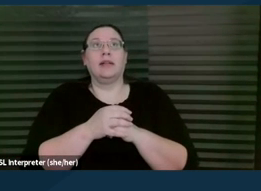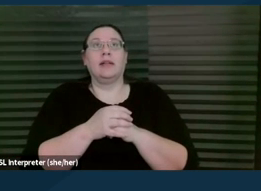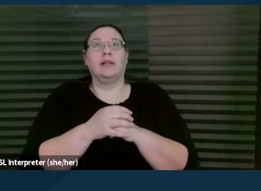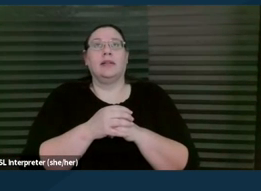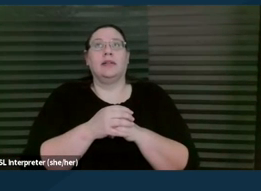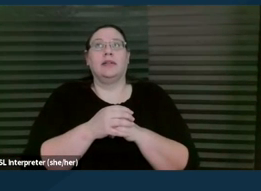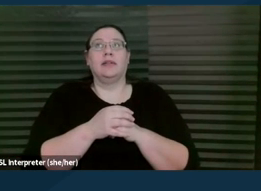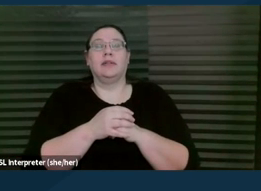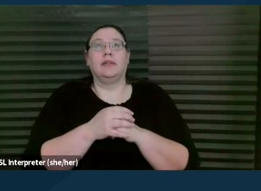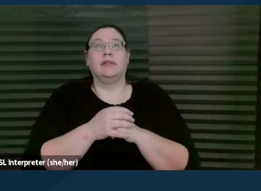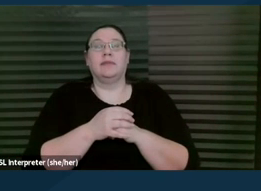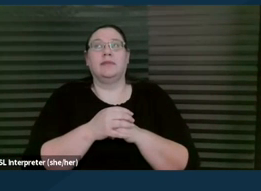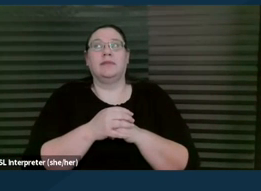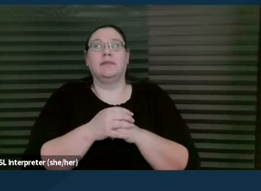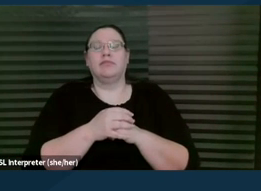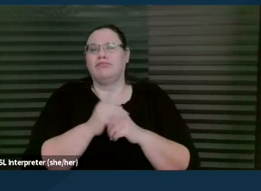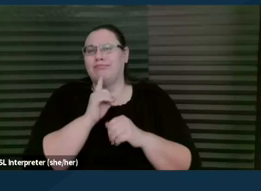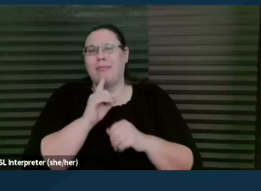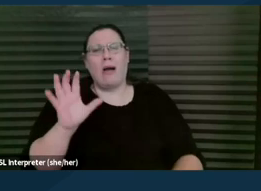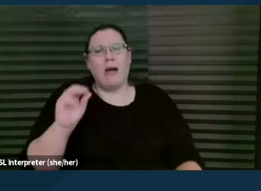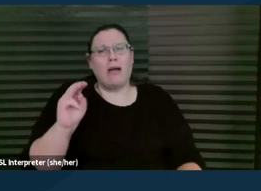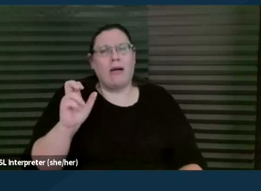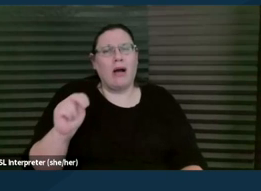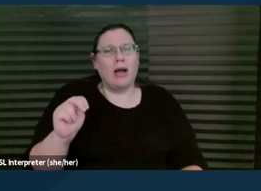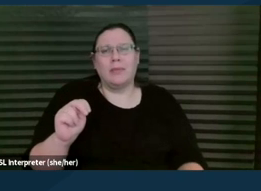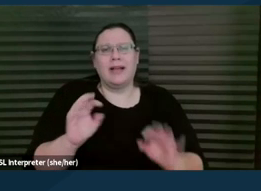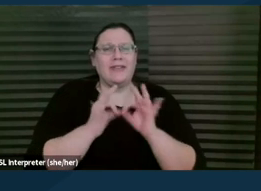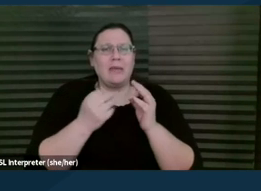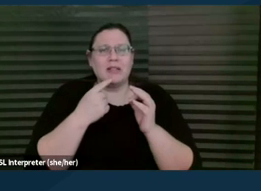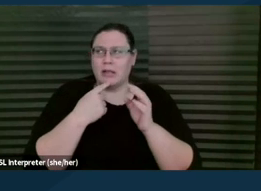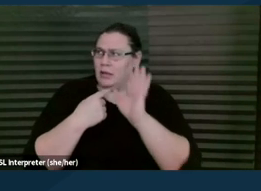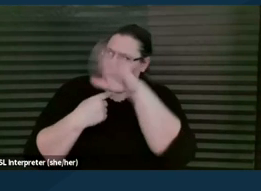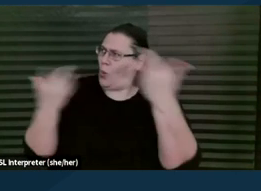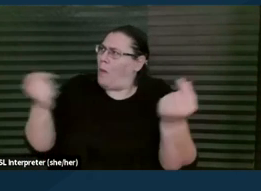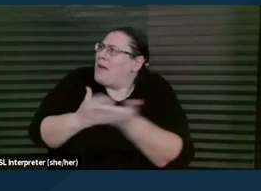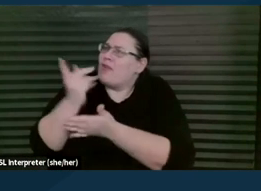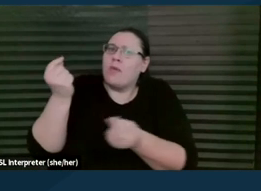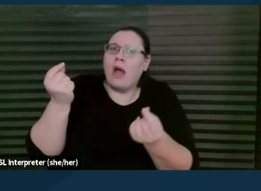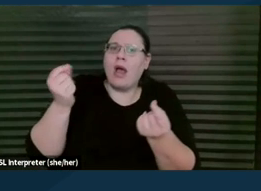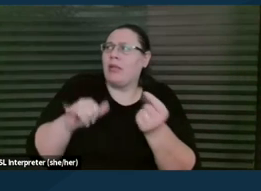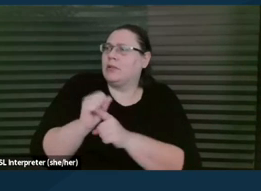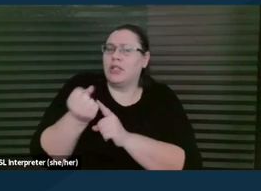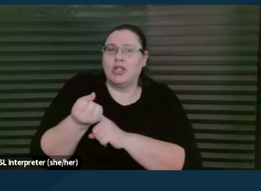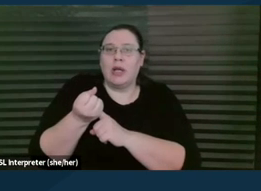it's common for families to say things like, "Well, what are my rights in this situation? Because they're not following